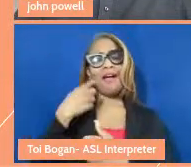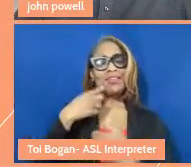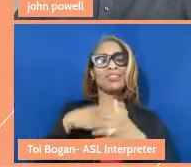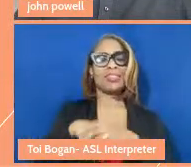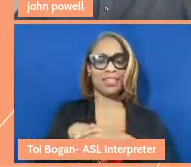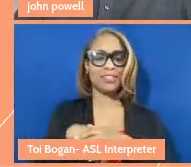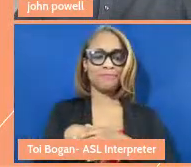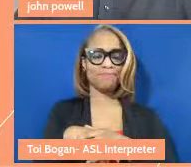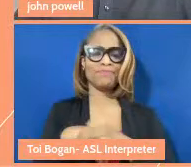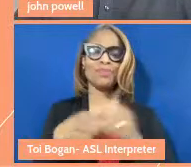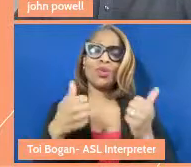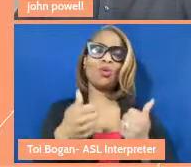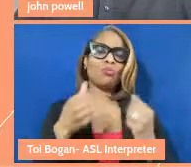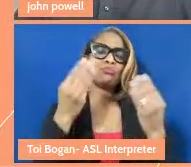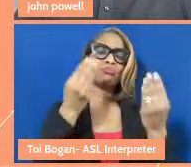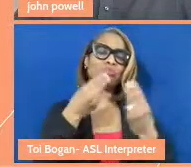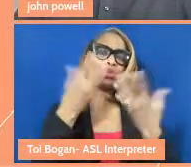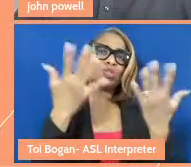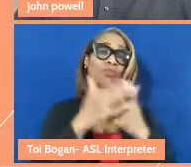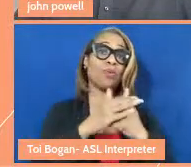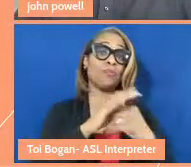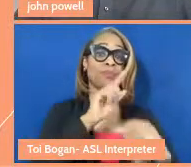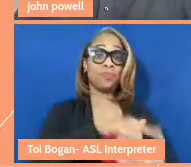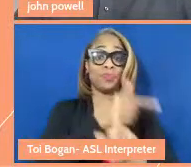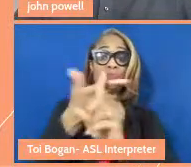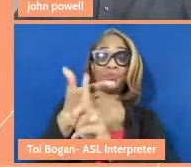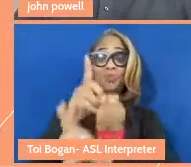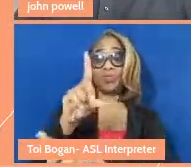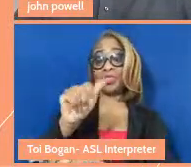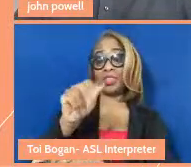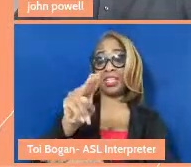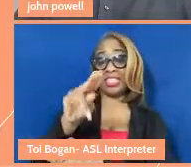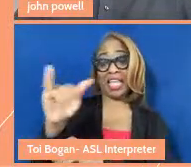Beautiful. Dani, I want to pass it to you to build off of that, just because I think